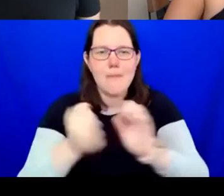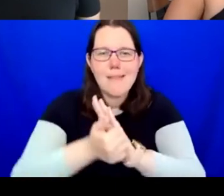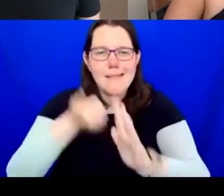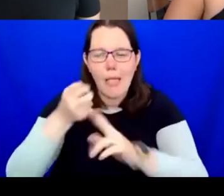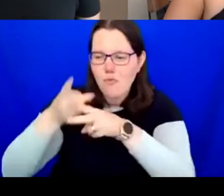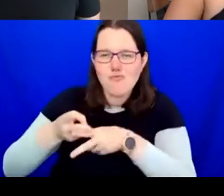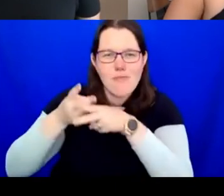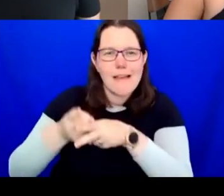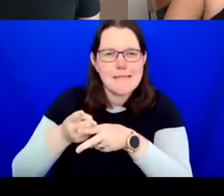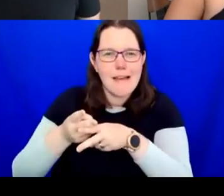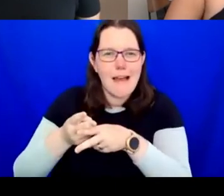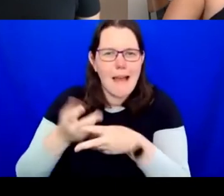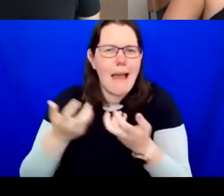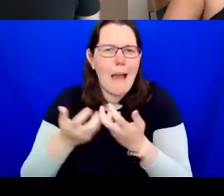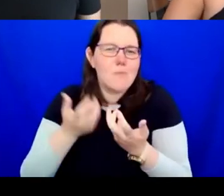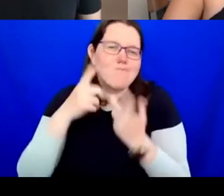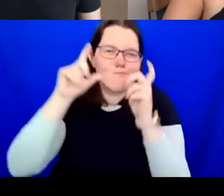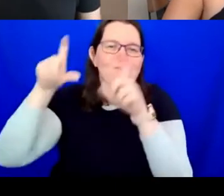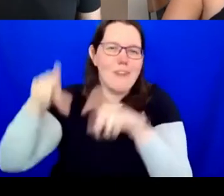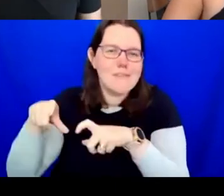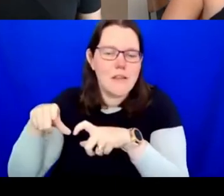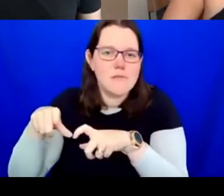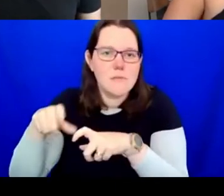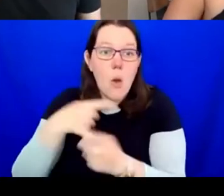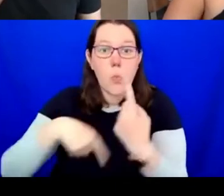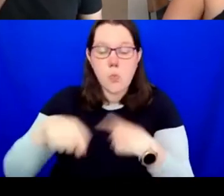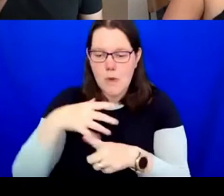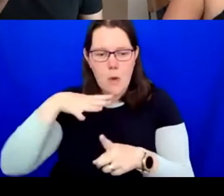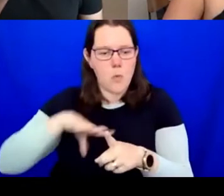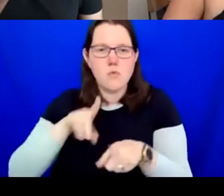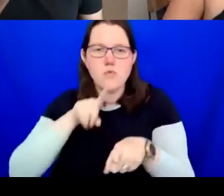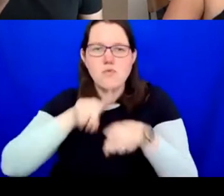to change the culture of the visual arts sector so it becomes more inclusive and accessible to